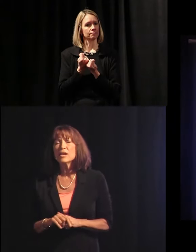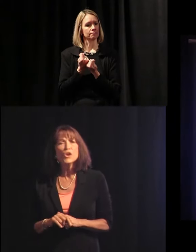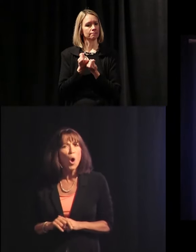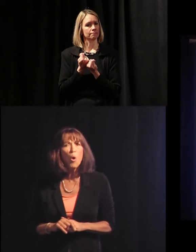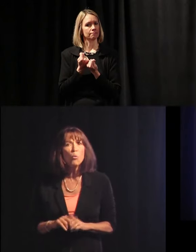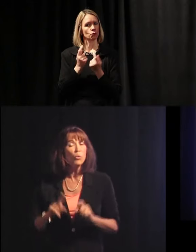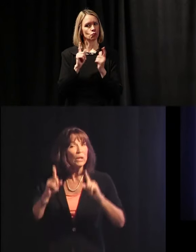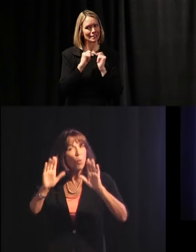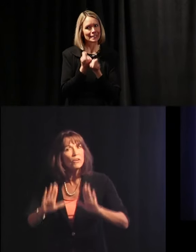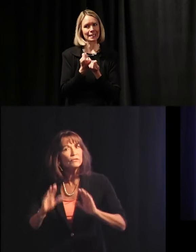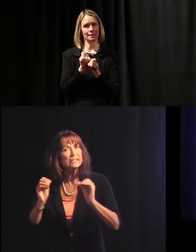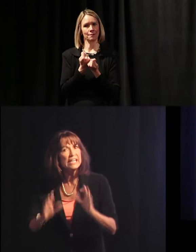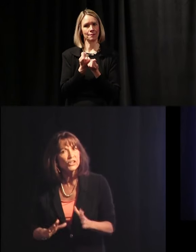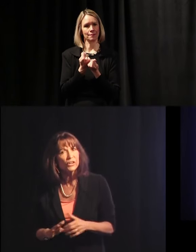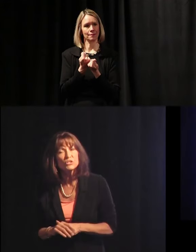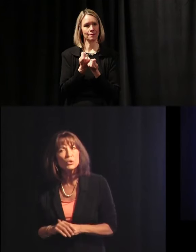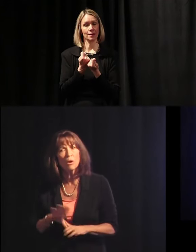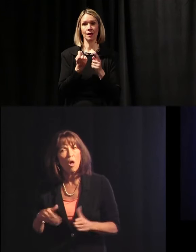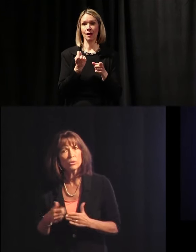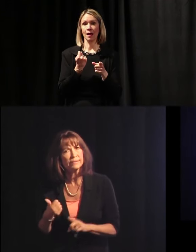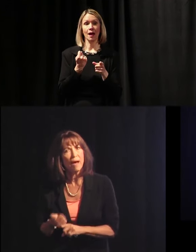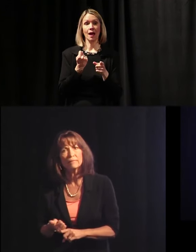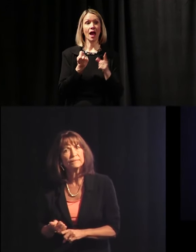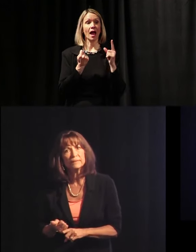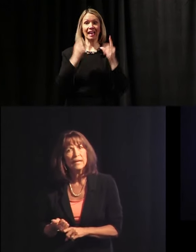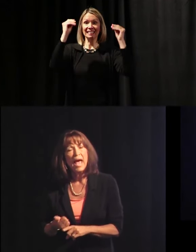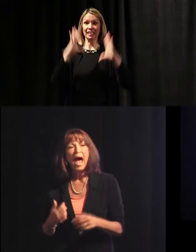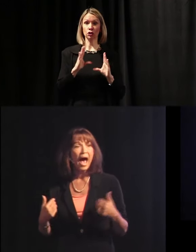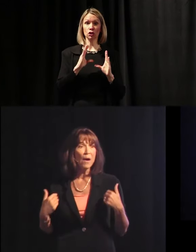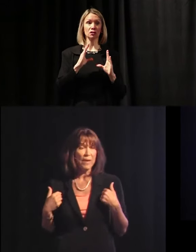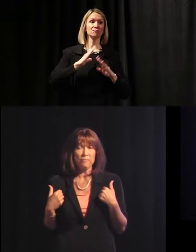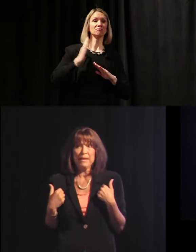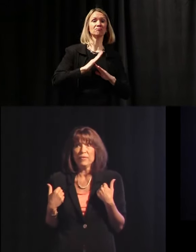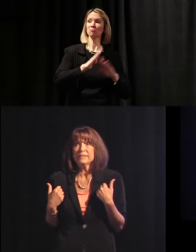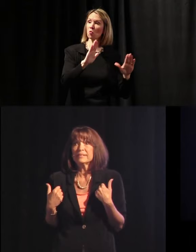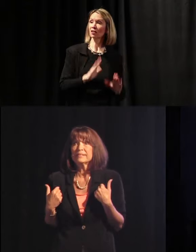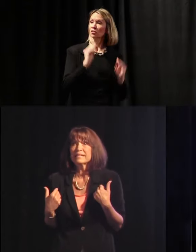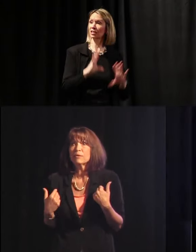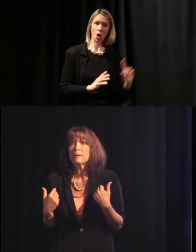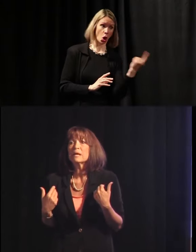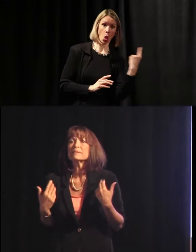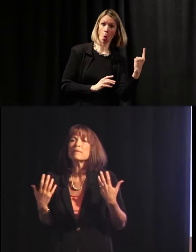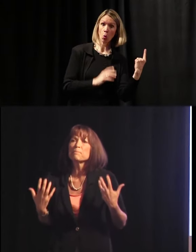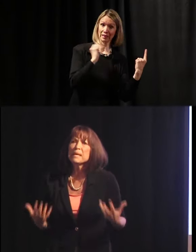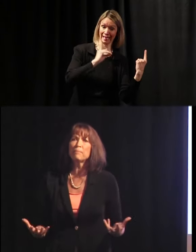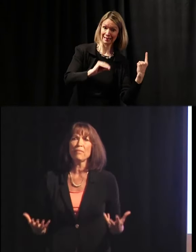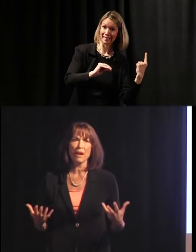And no really wonderful teacher can do it all herself. I have been very successful because of the people